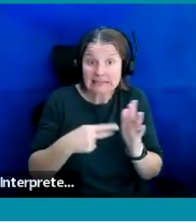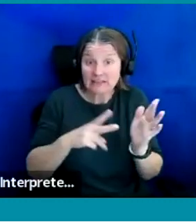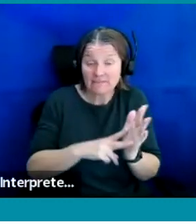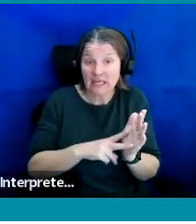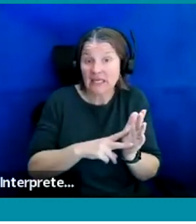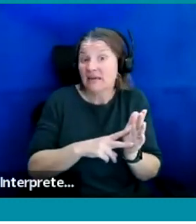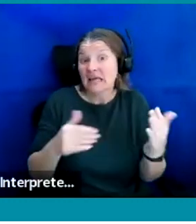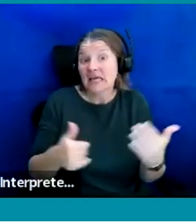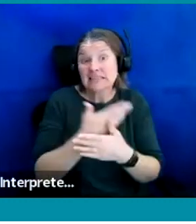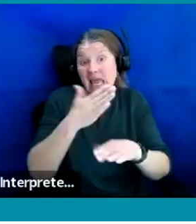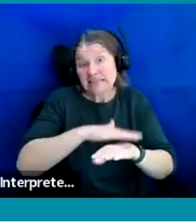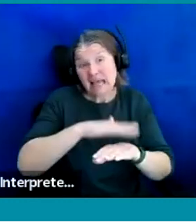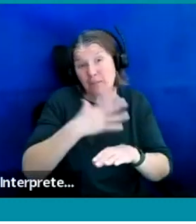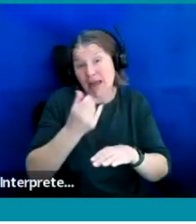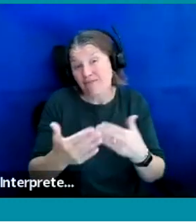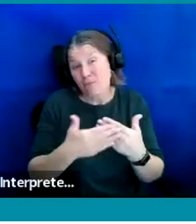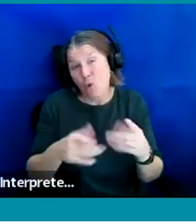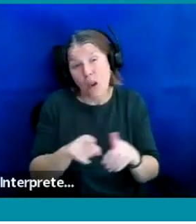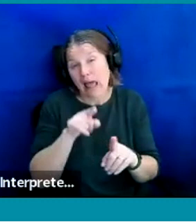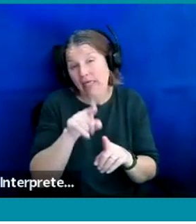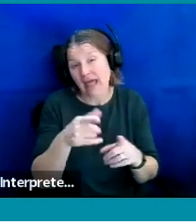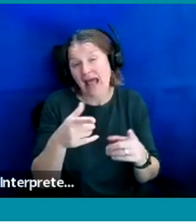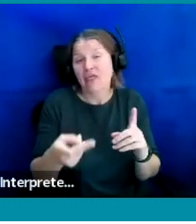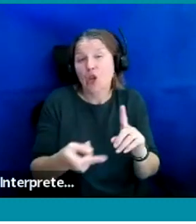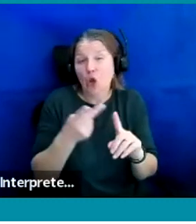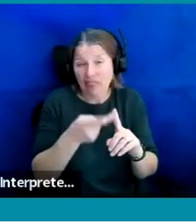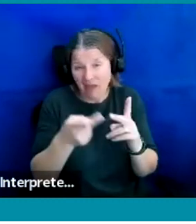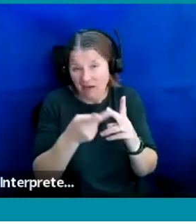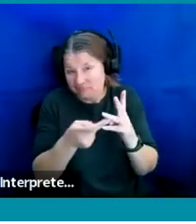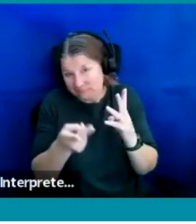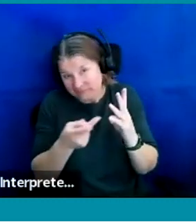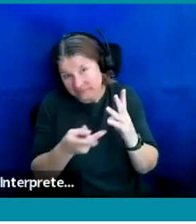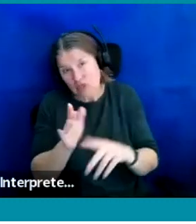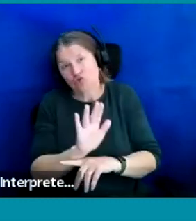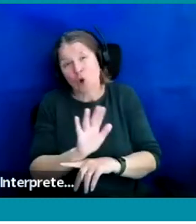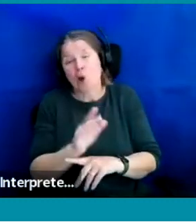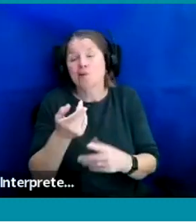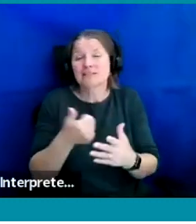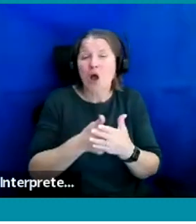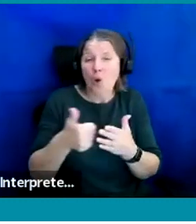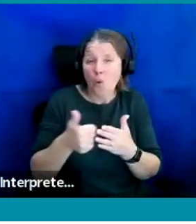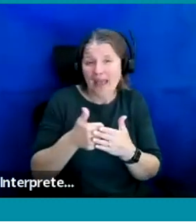bit more like that and some of our other labels which are always advertised on the ITV jobs